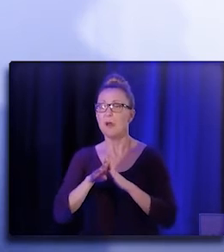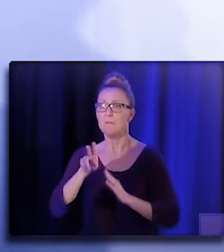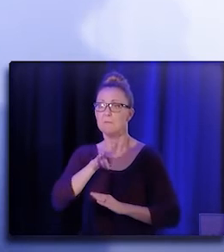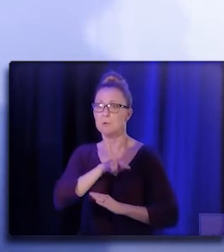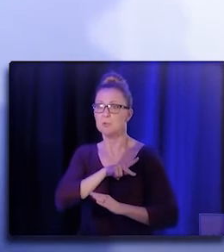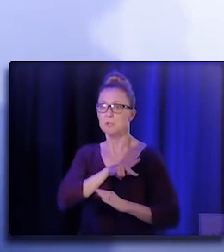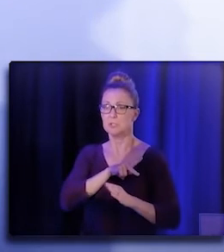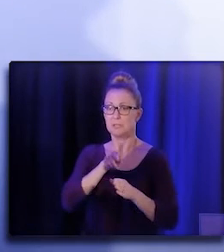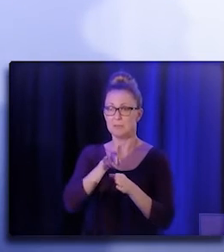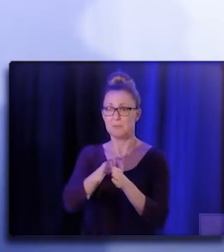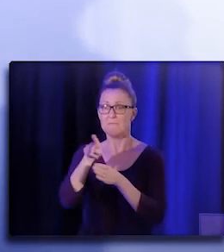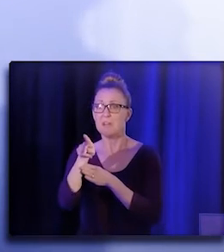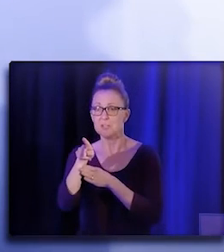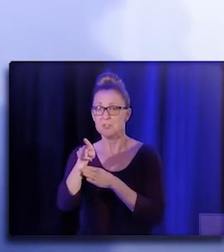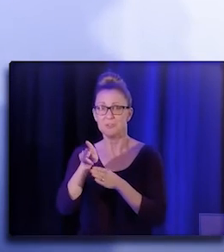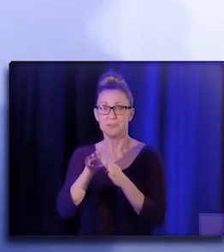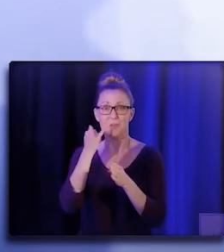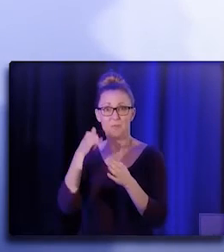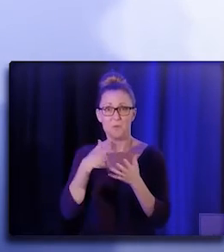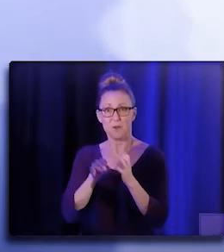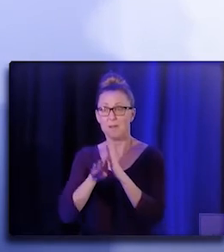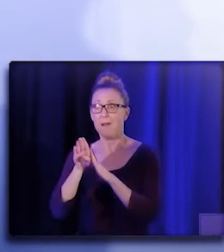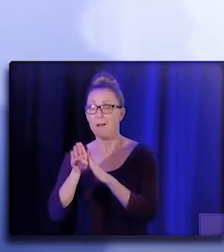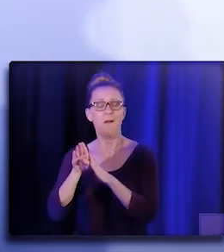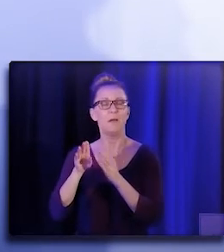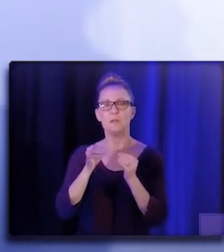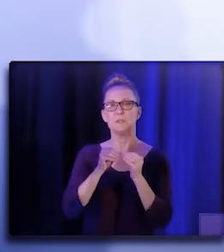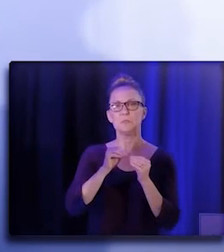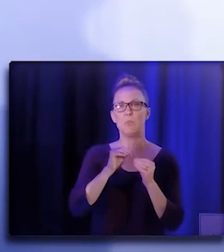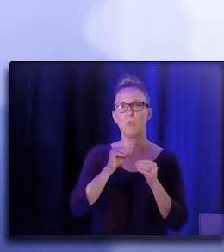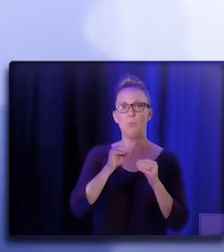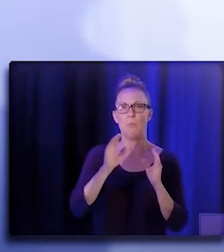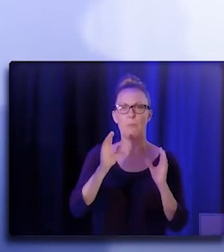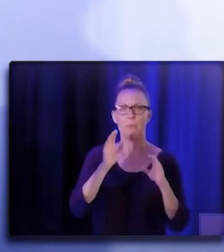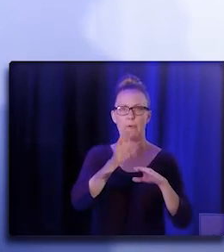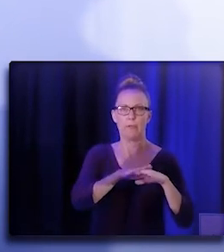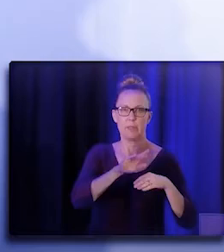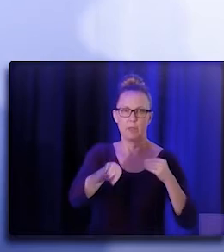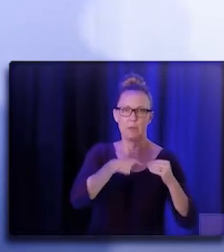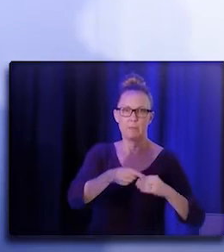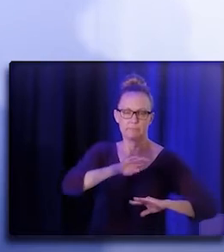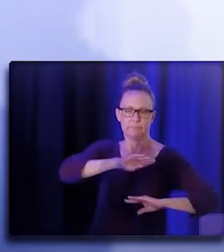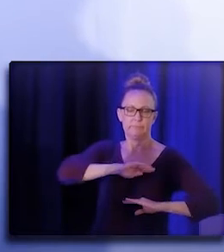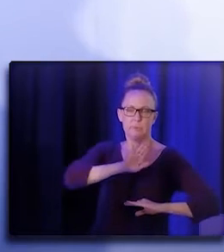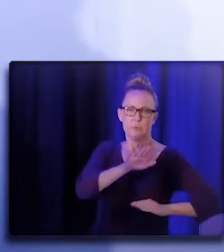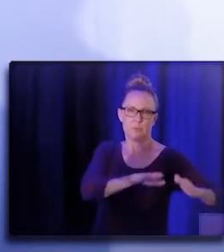"This is more than just the ability "to meet your basic needs, "but for you and your family to live your best lives.